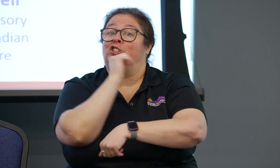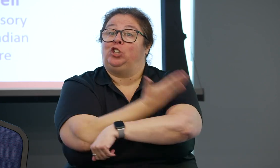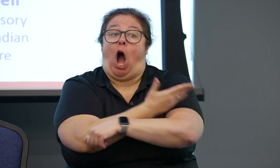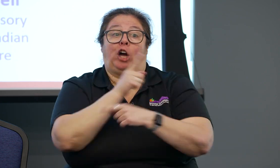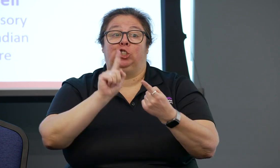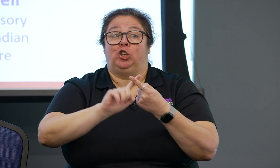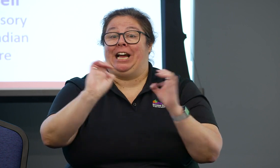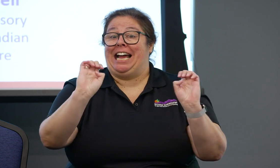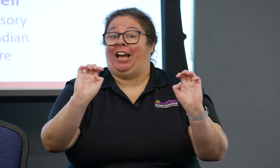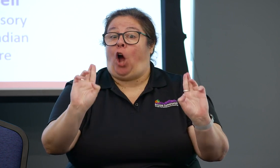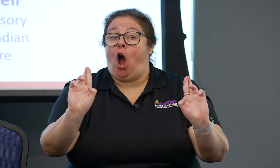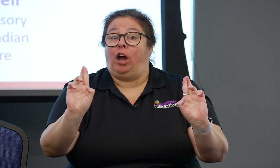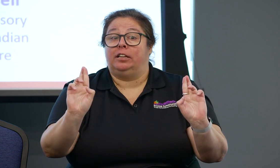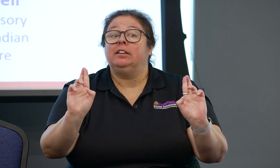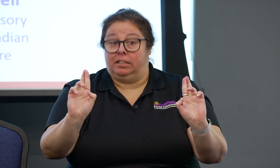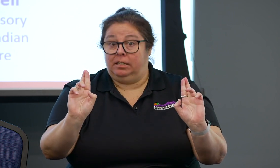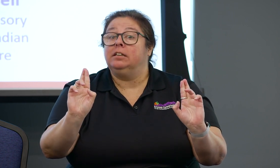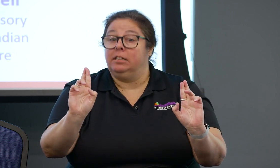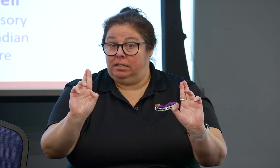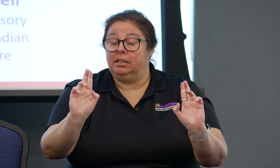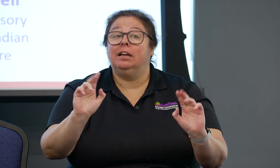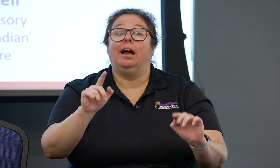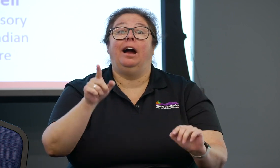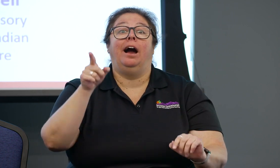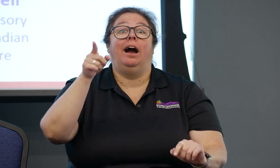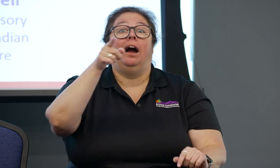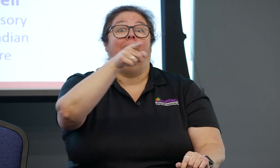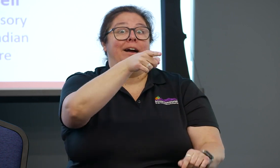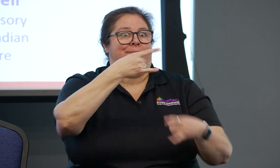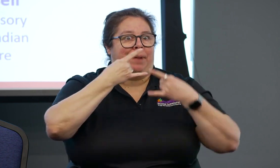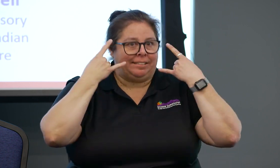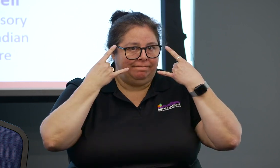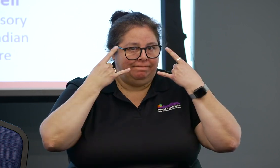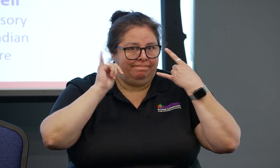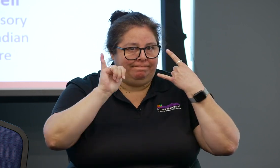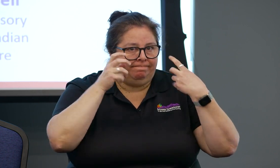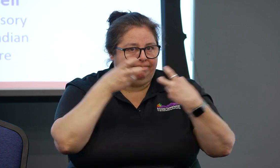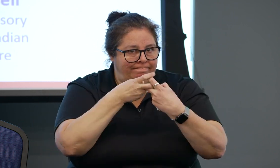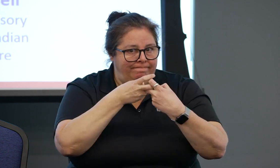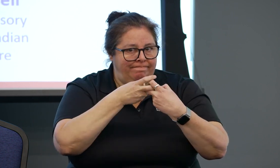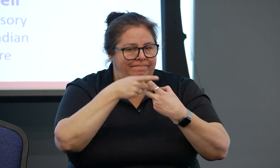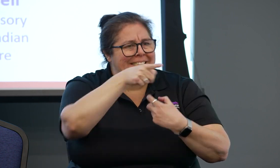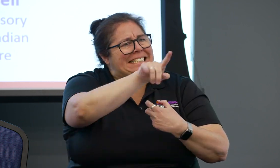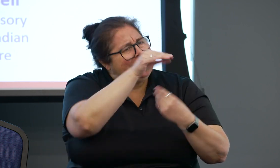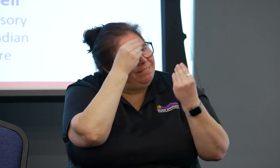So for example, Christy, who you met before, she mentioned that she is Hard of Hearing,